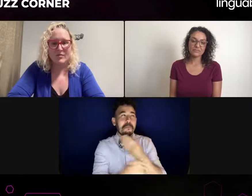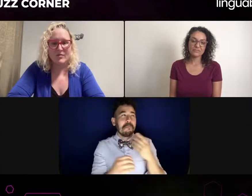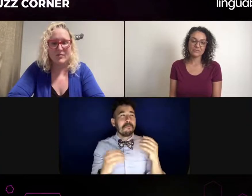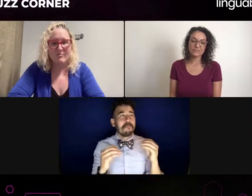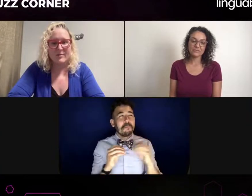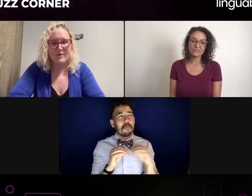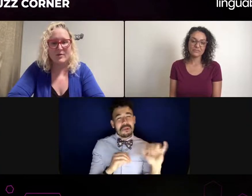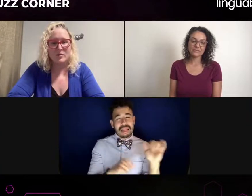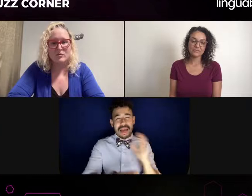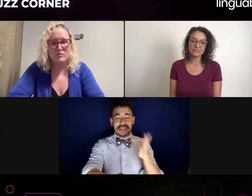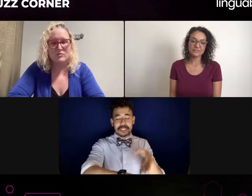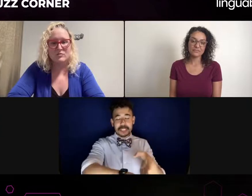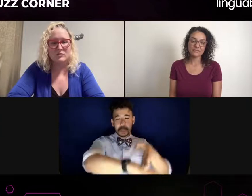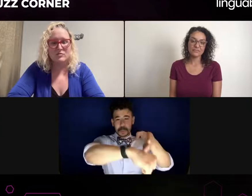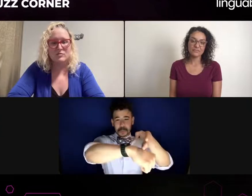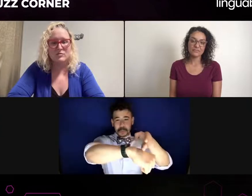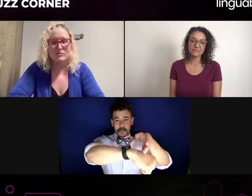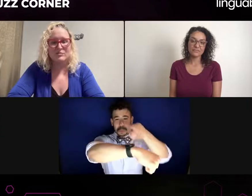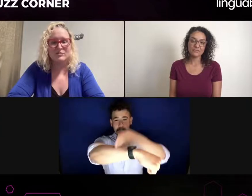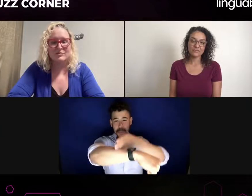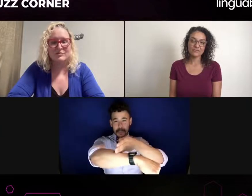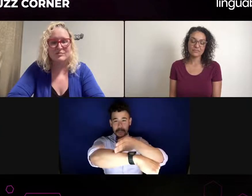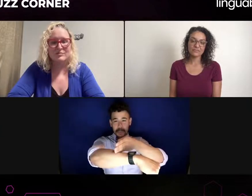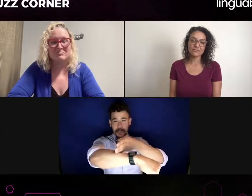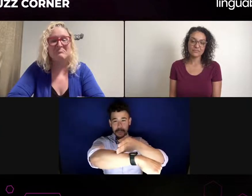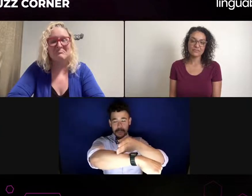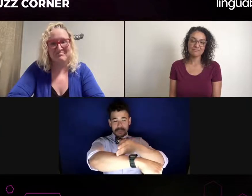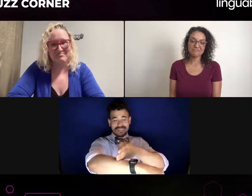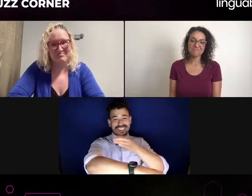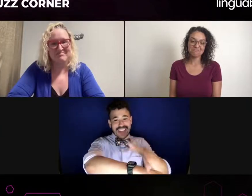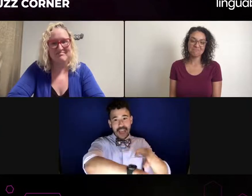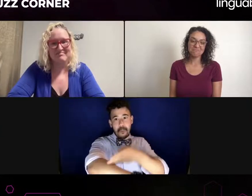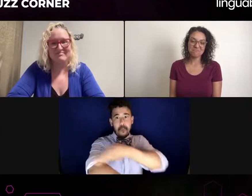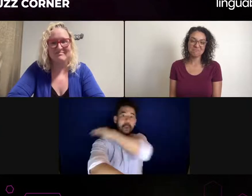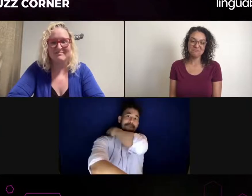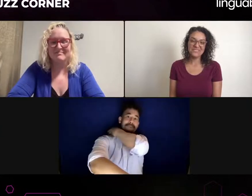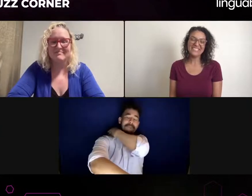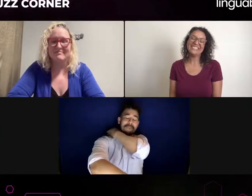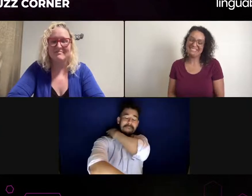I remember in Los Angeles, It's happened here often, now that I'm in New York City.